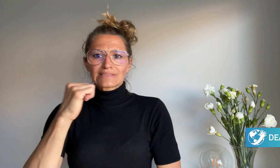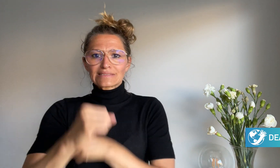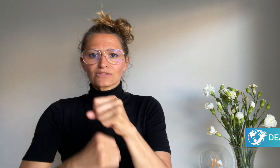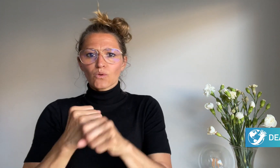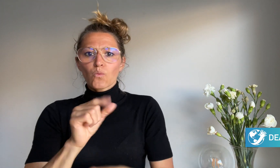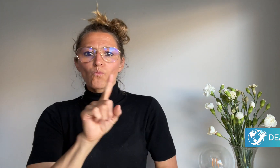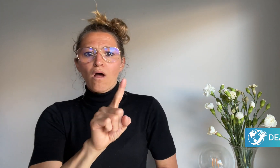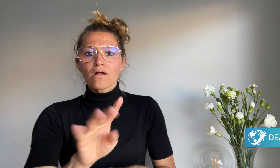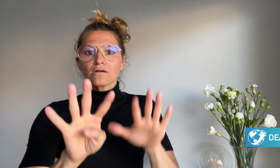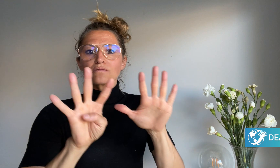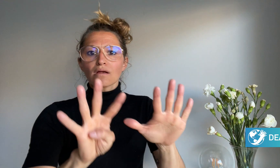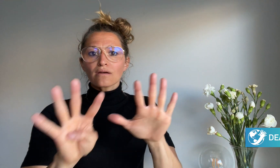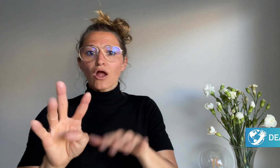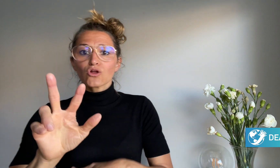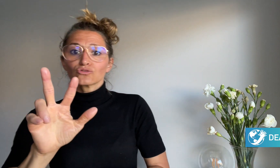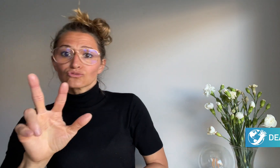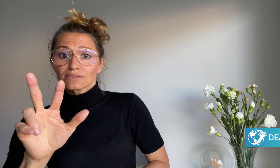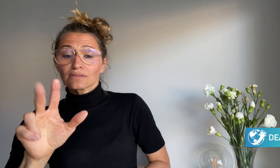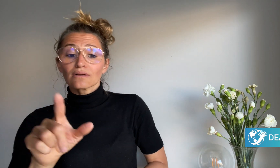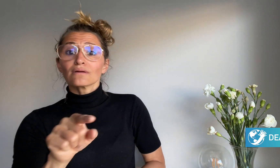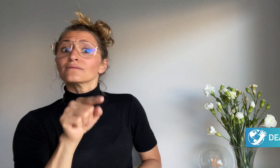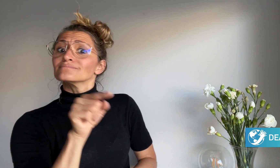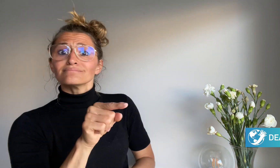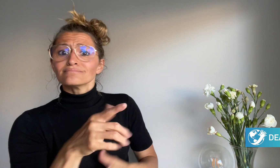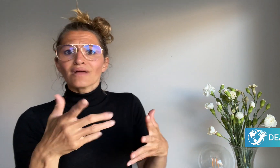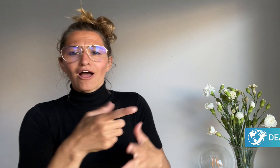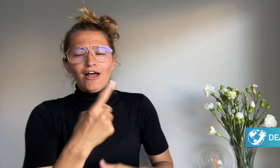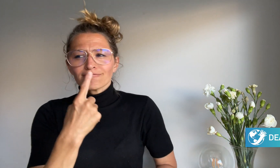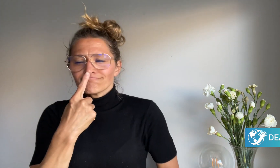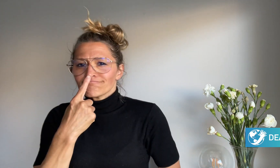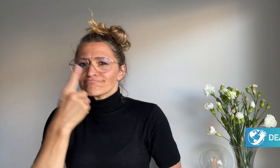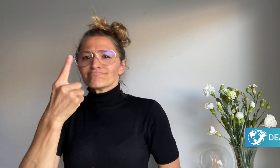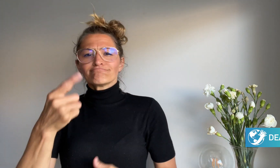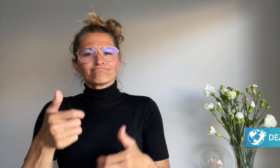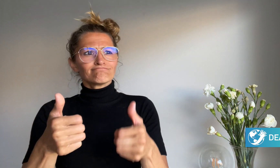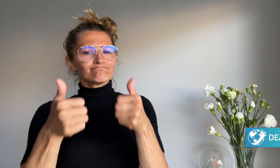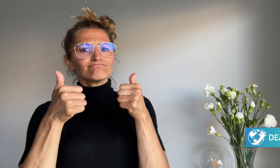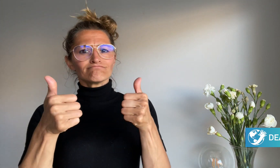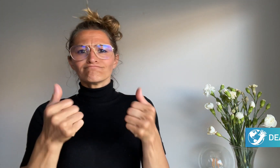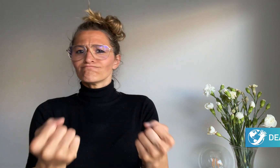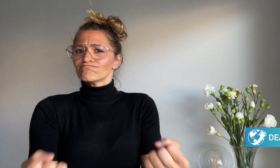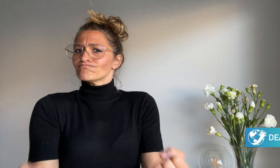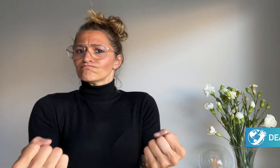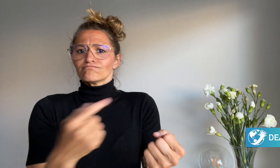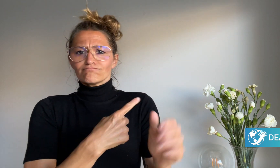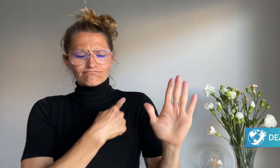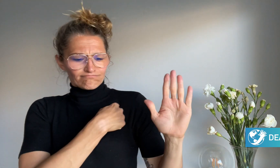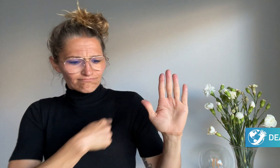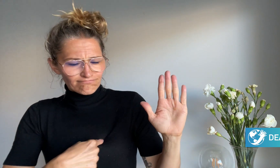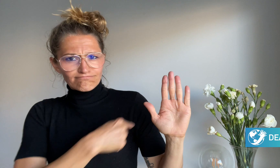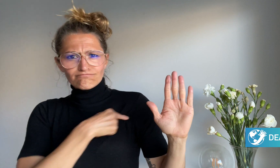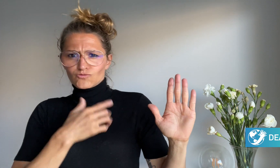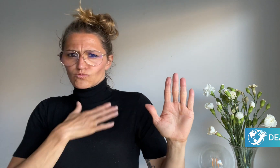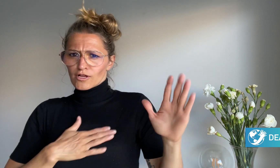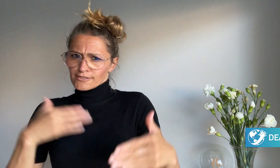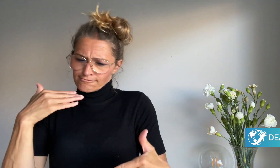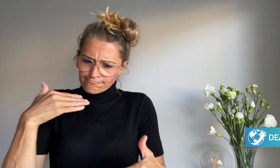it prided itself on its commitment to the Deaf community